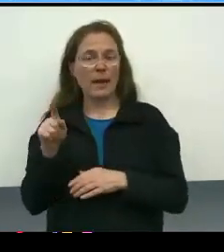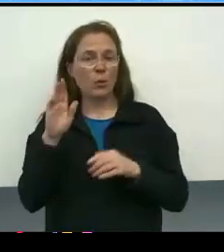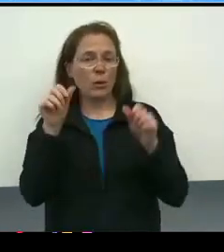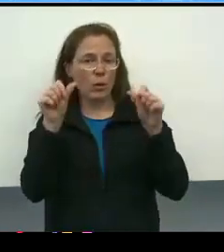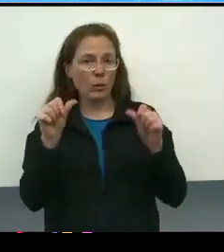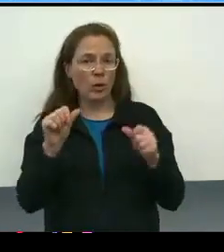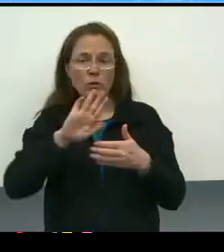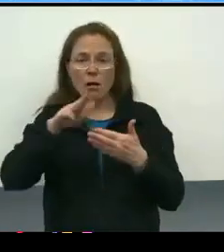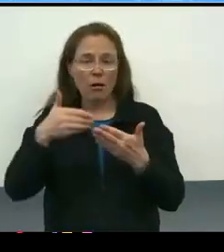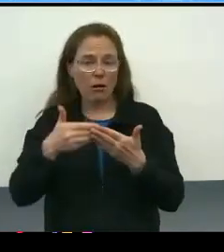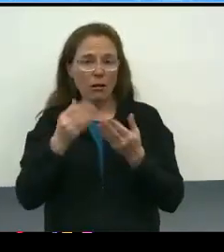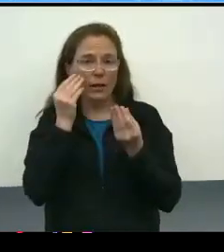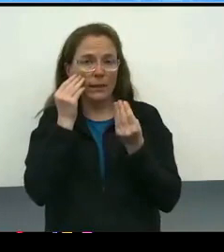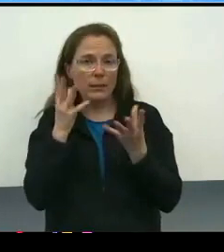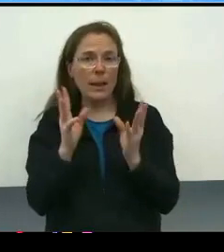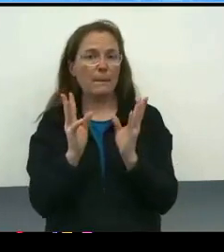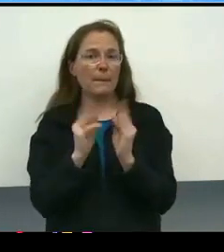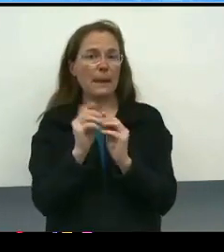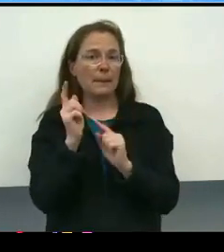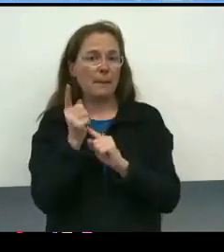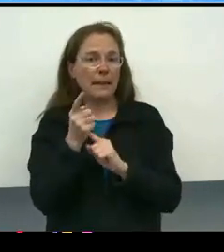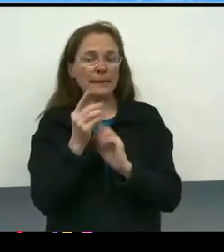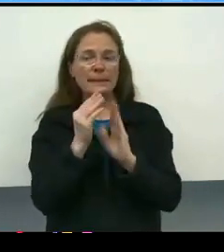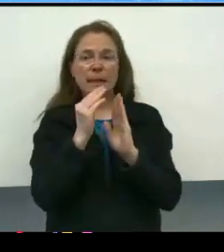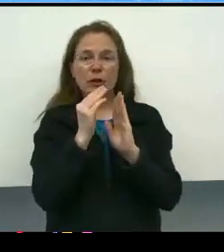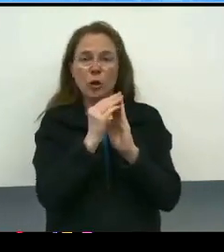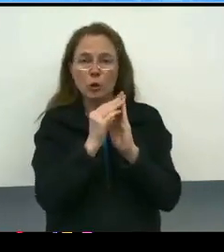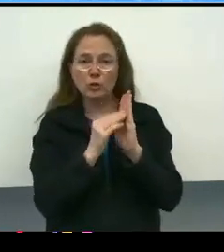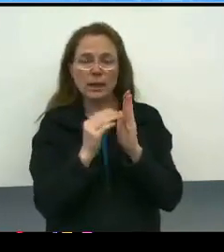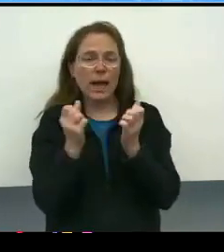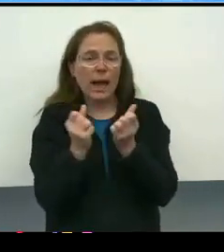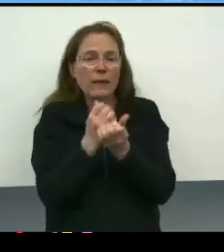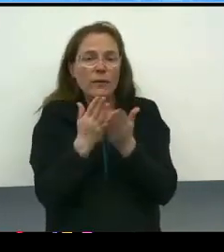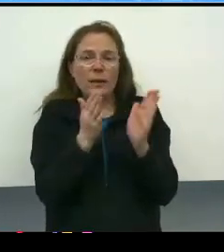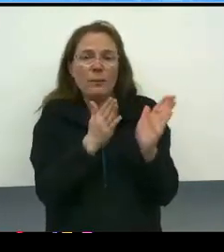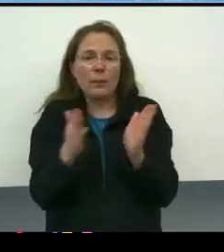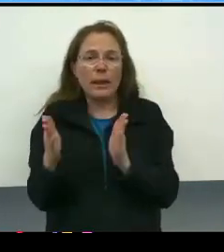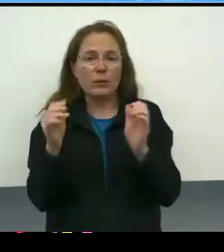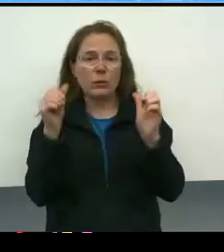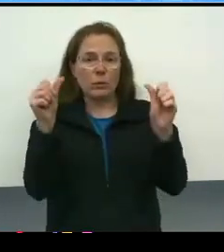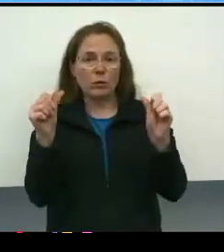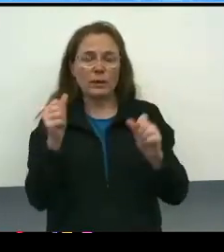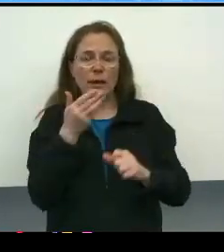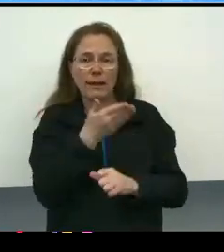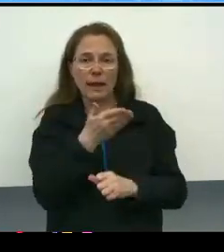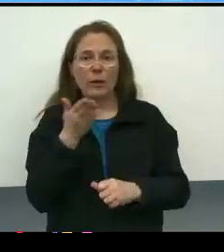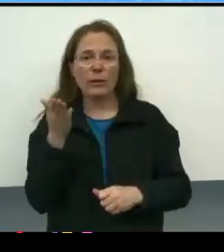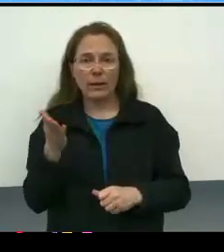where all of our meeting minutes, notes, and plans are being posted.